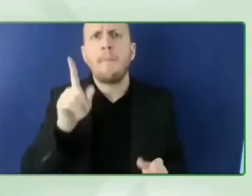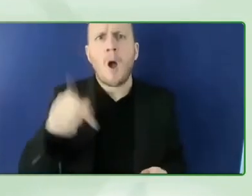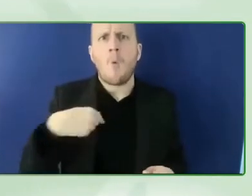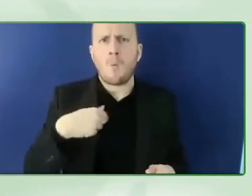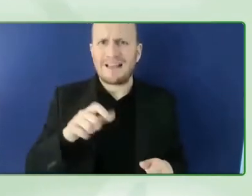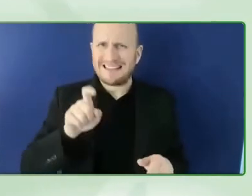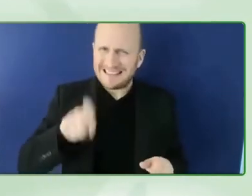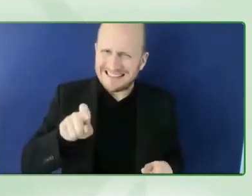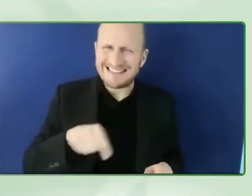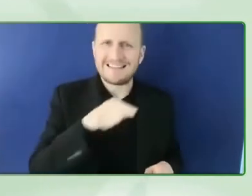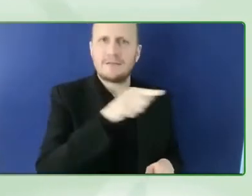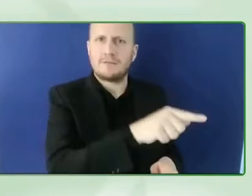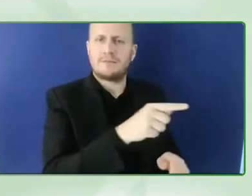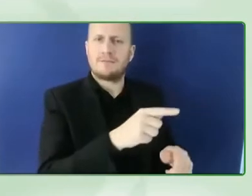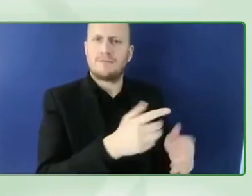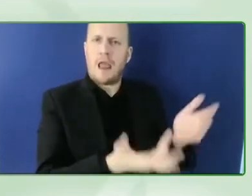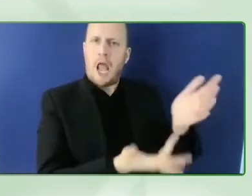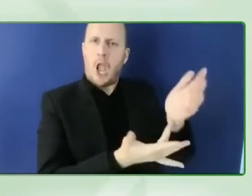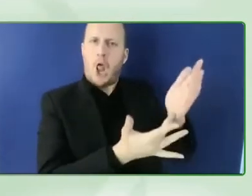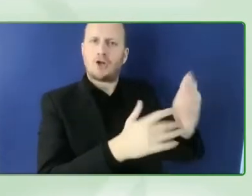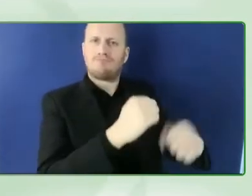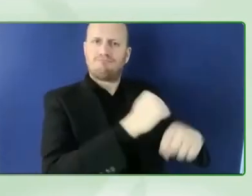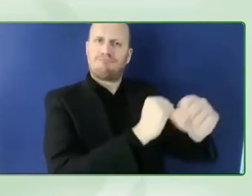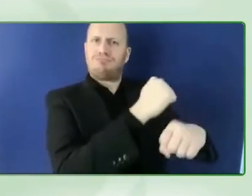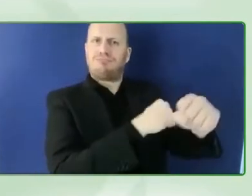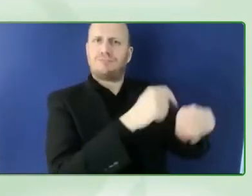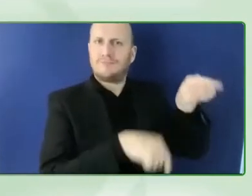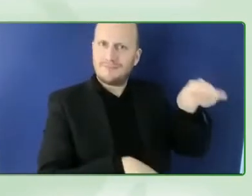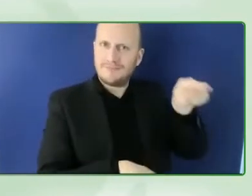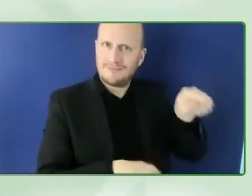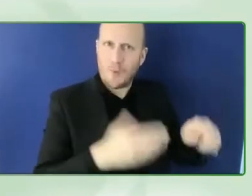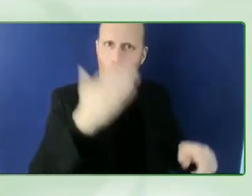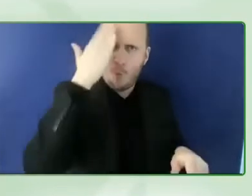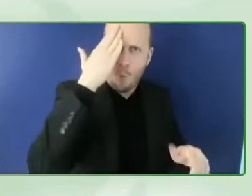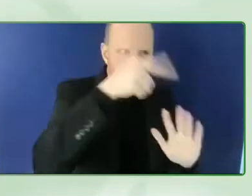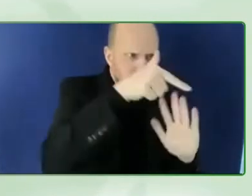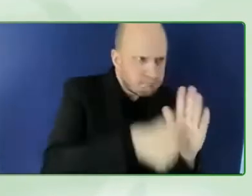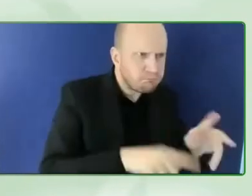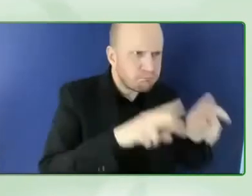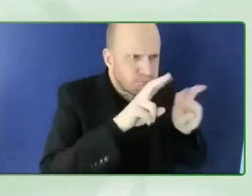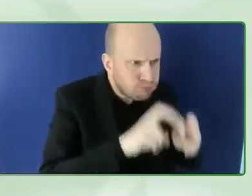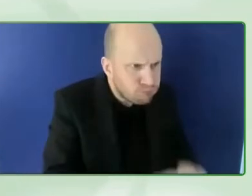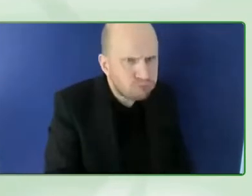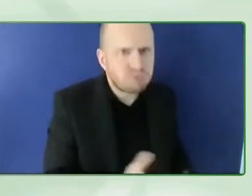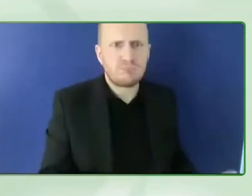transportation and education employment aviation healthcare robotics computer or verification